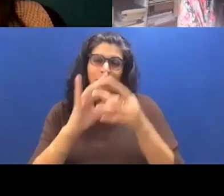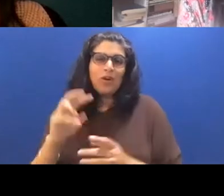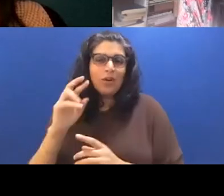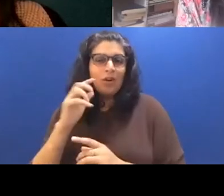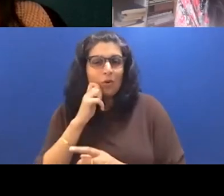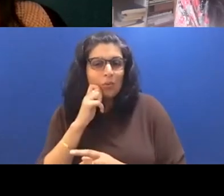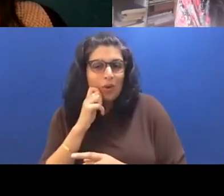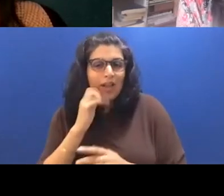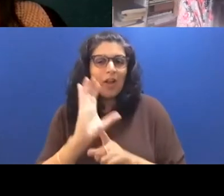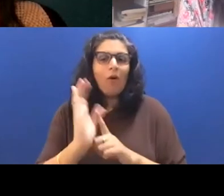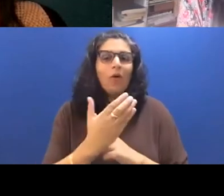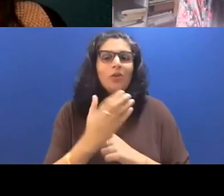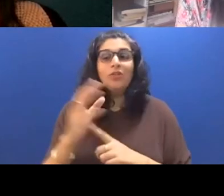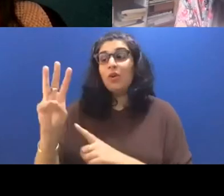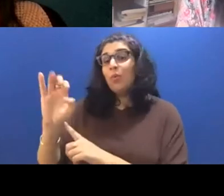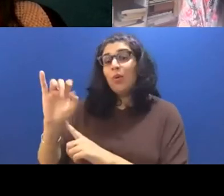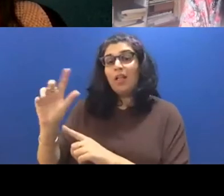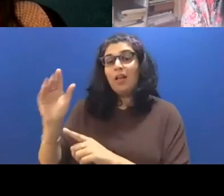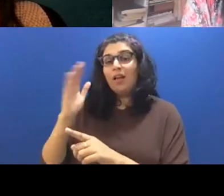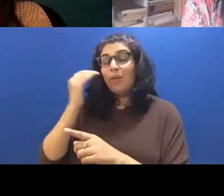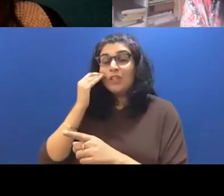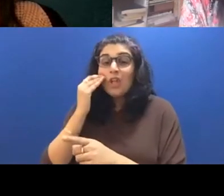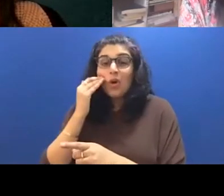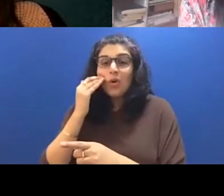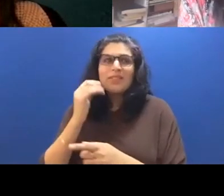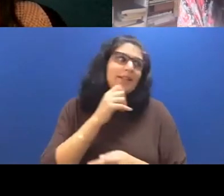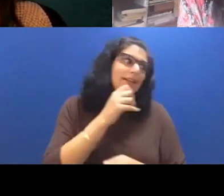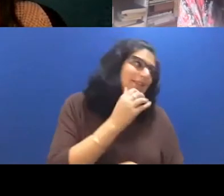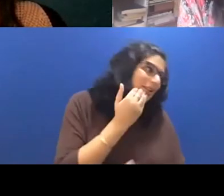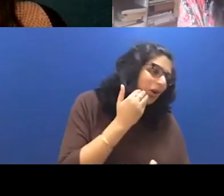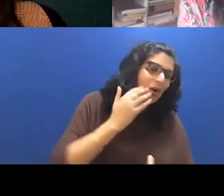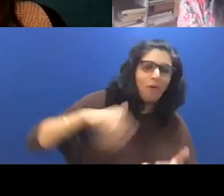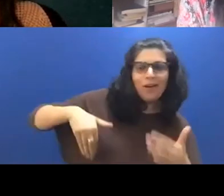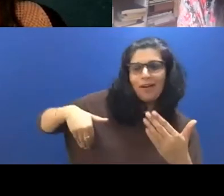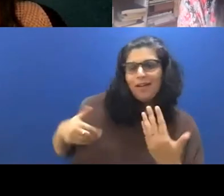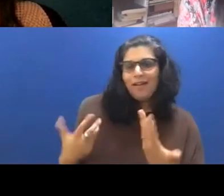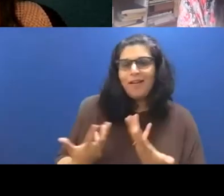what will a knows and what will it does not yet know. And I'm curious, when you when you